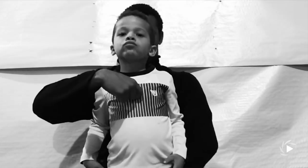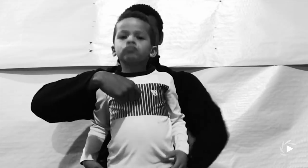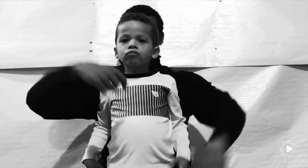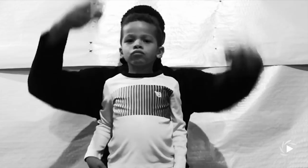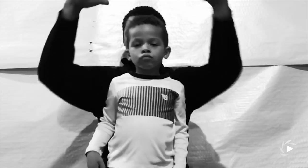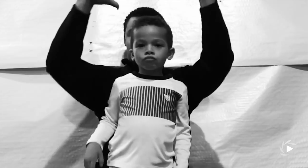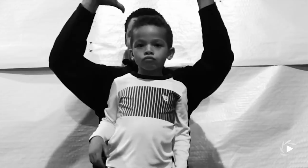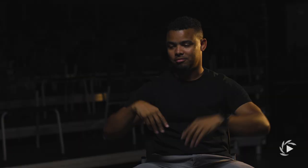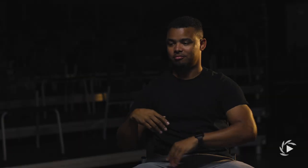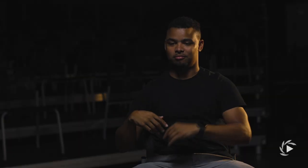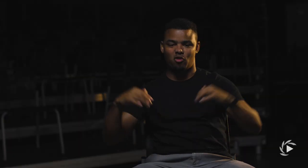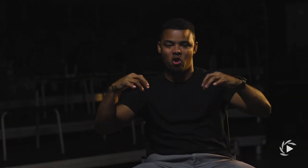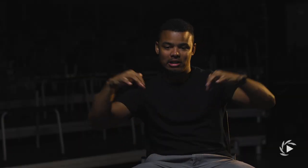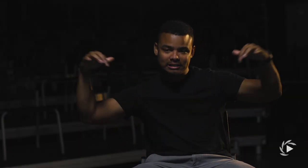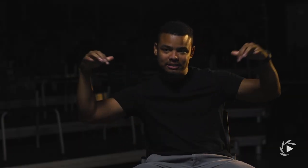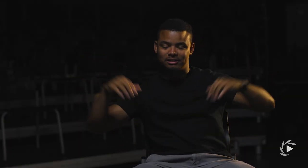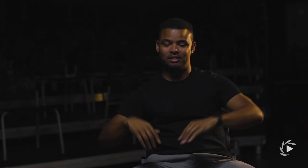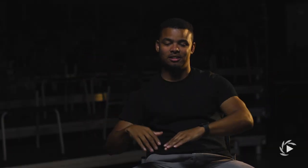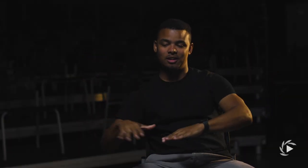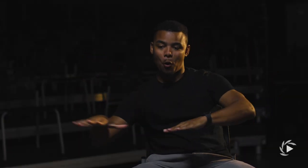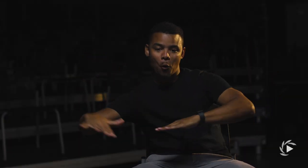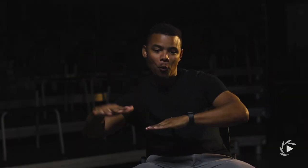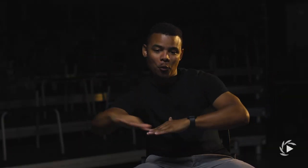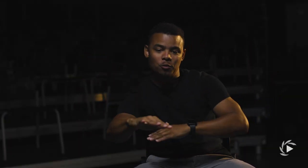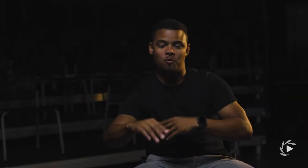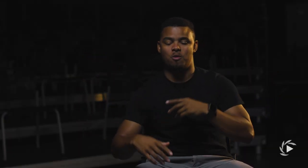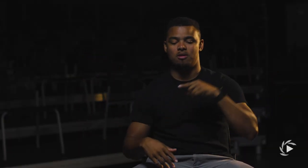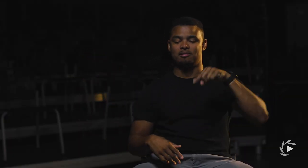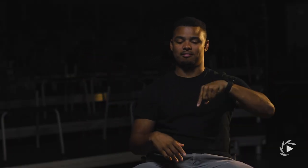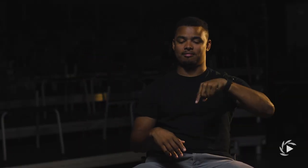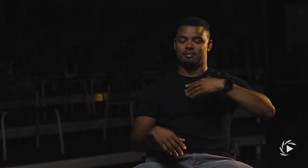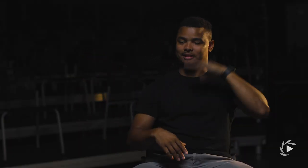as he's gesturing and signing. I'd be the lights or the audience or the water streaming by,